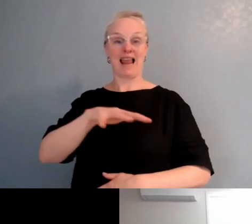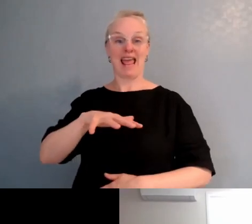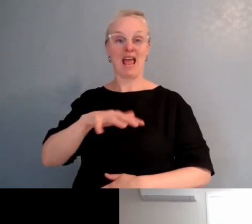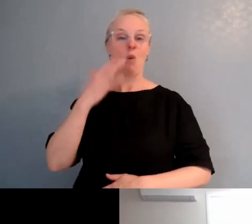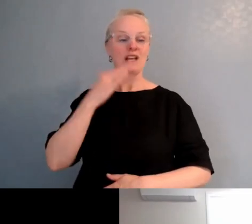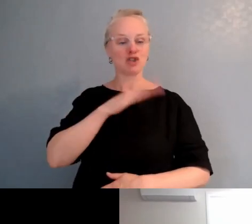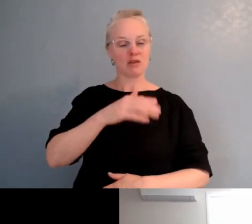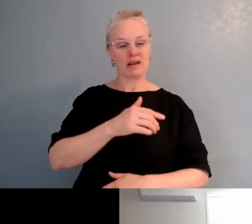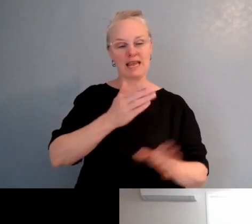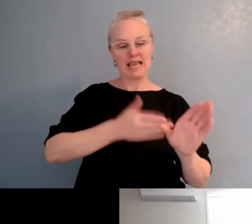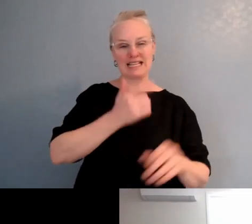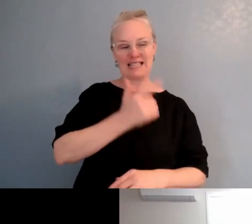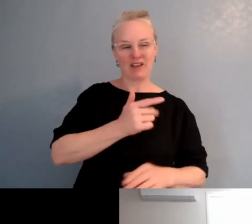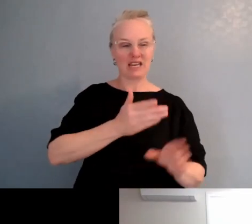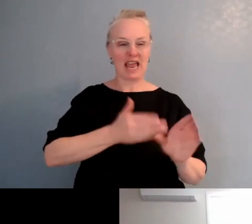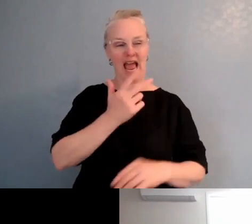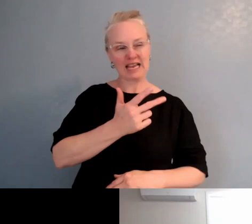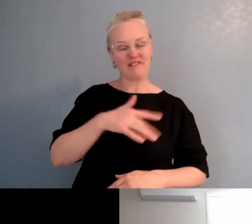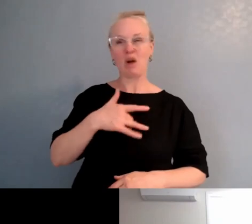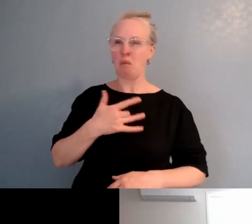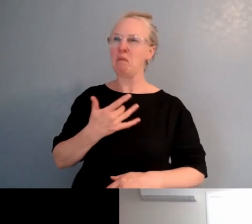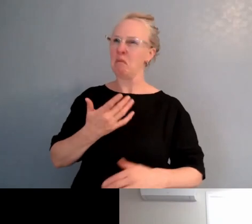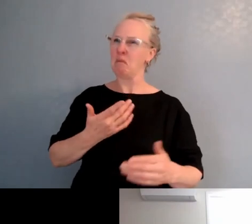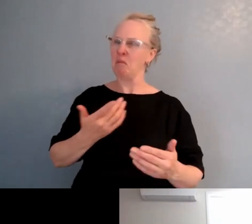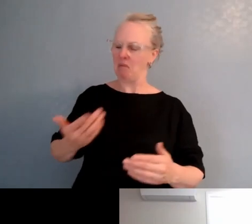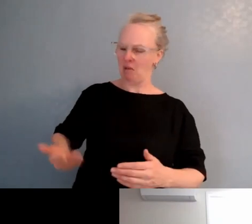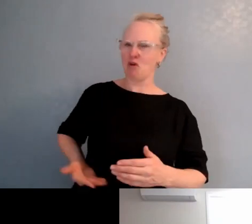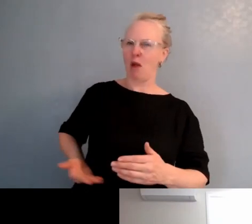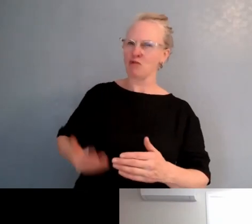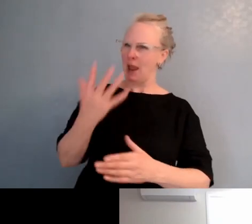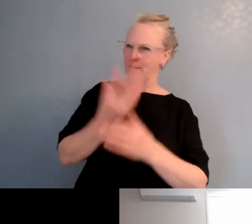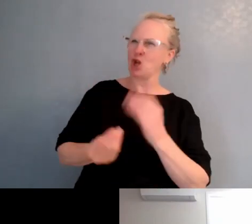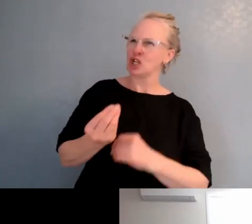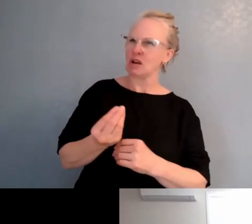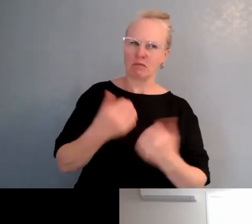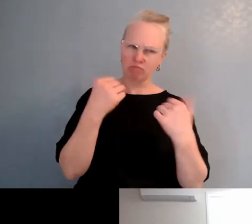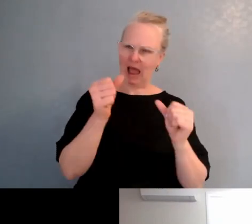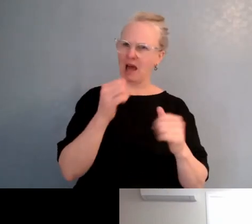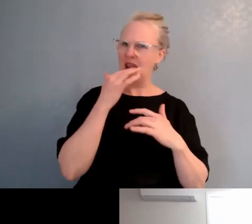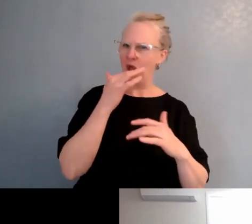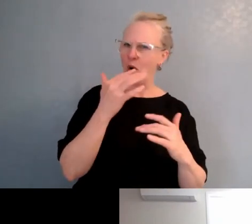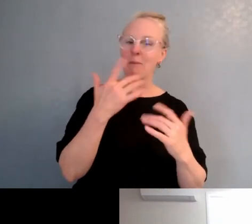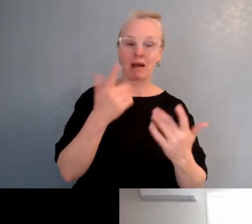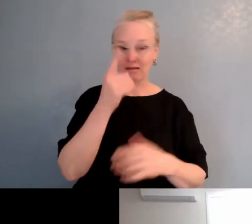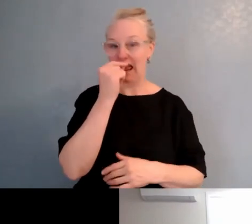so they've got Te Reo," But what I've seen is that it can easily be lost, especially if it's not the first language of the home.